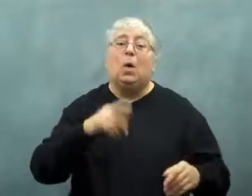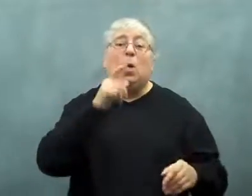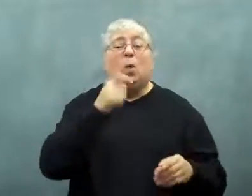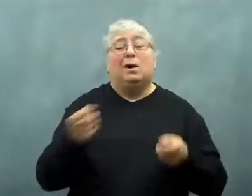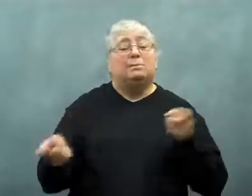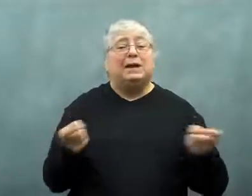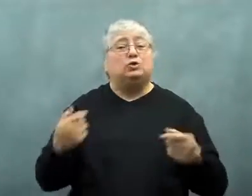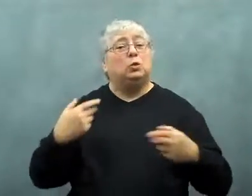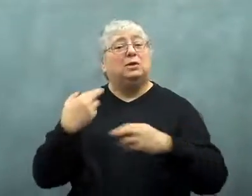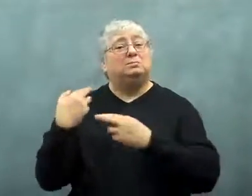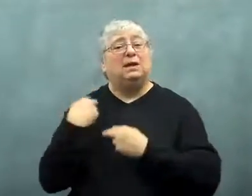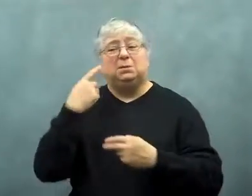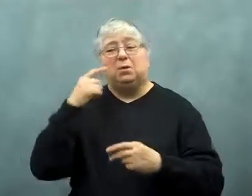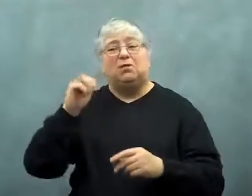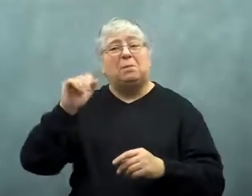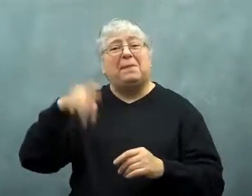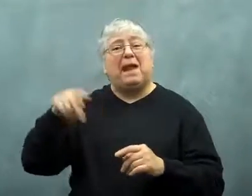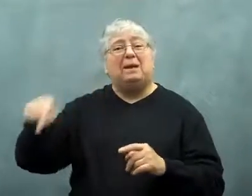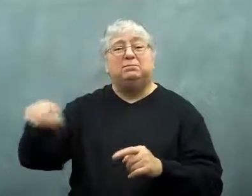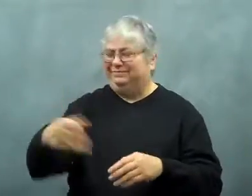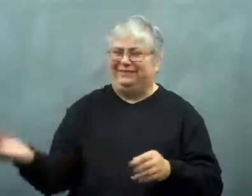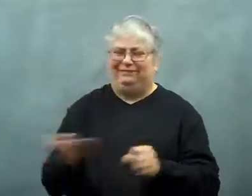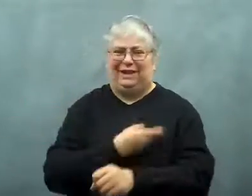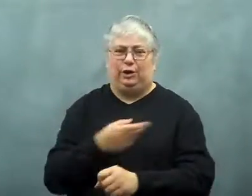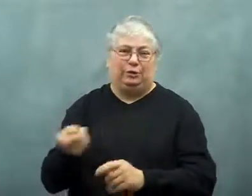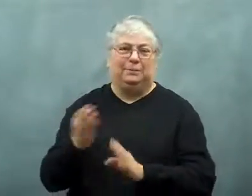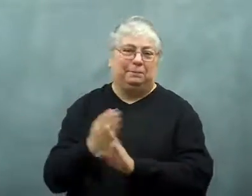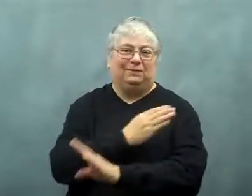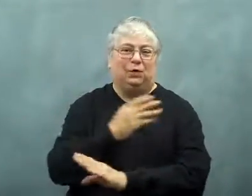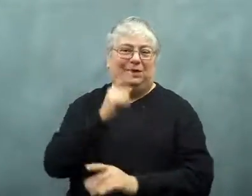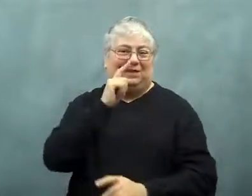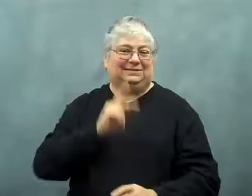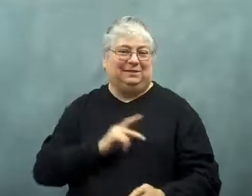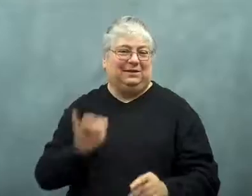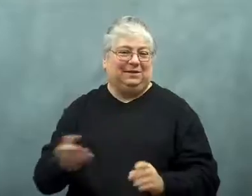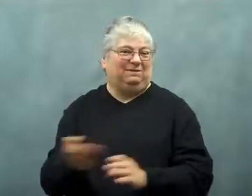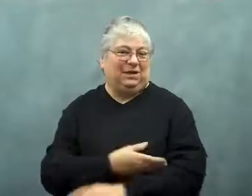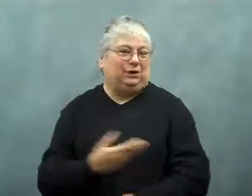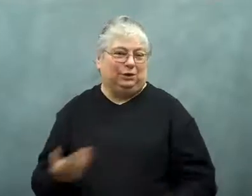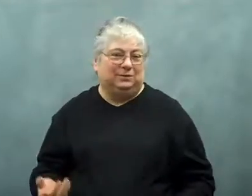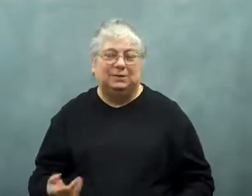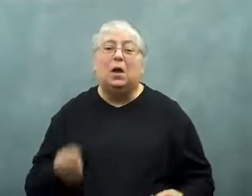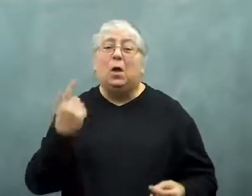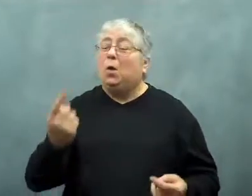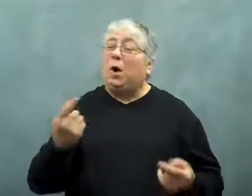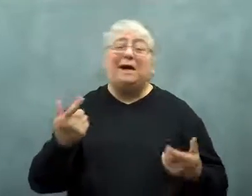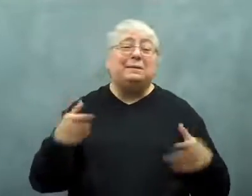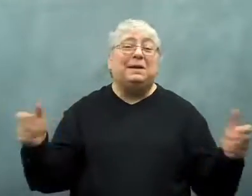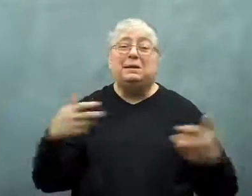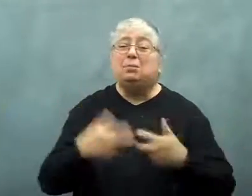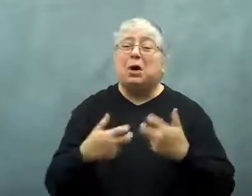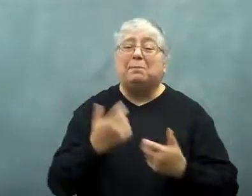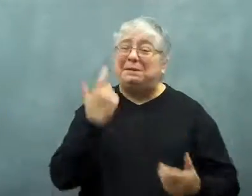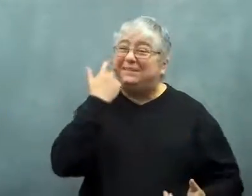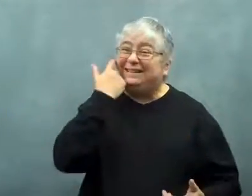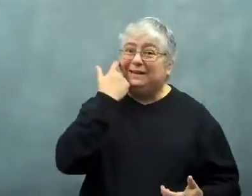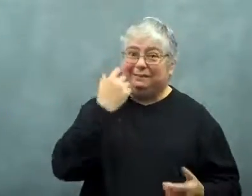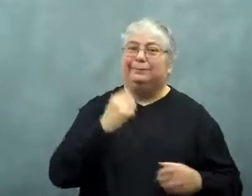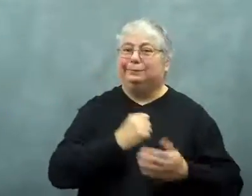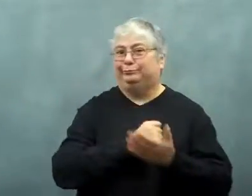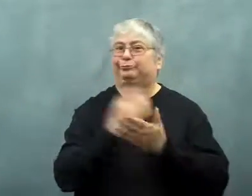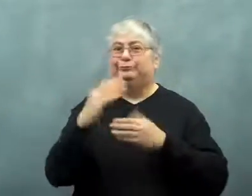The manager responsible for the maps app was fired before Thanksgiving.